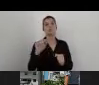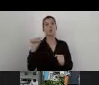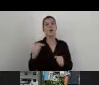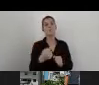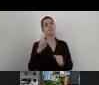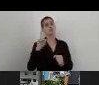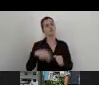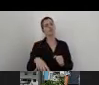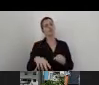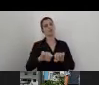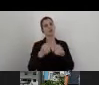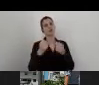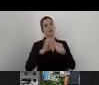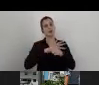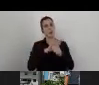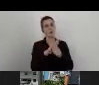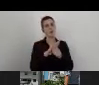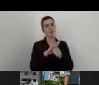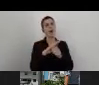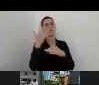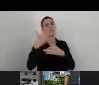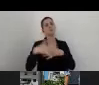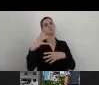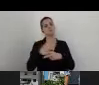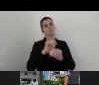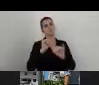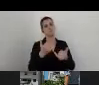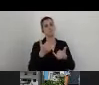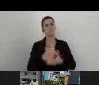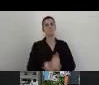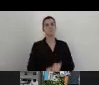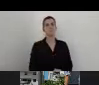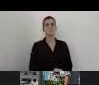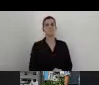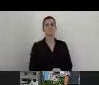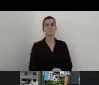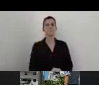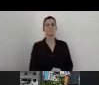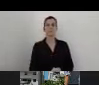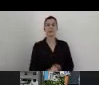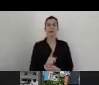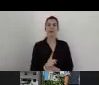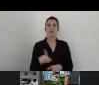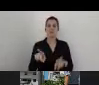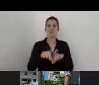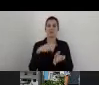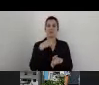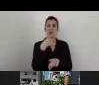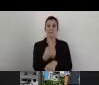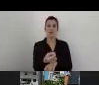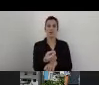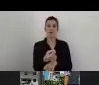eventually this will happen as well. So as I mentioned, this is being promoted by Senadis,